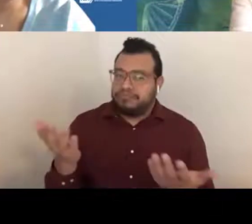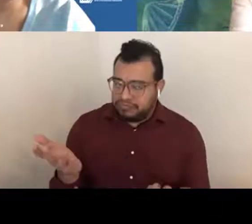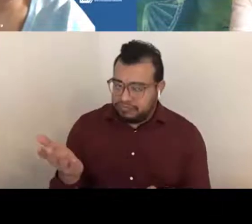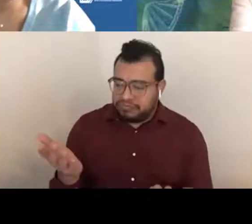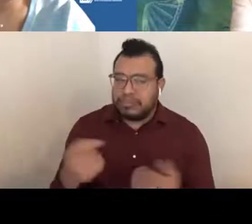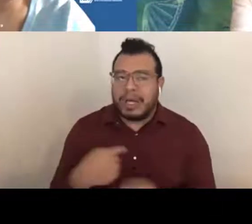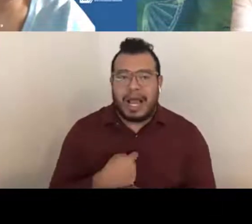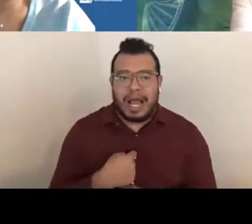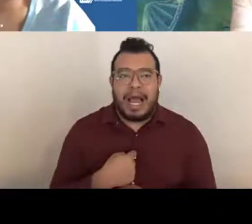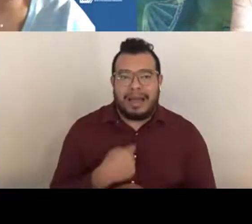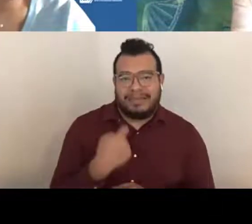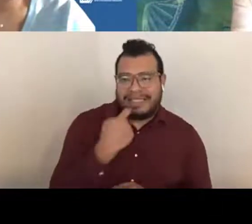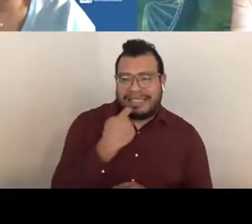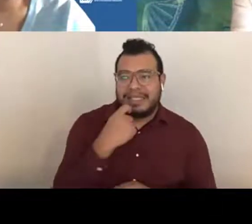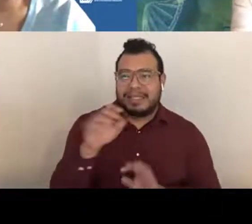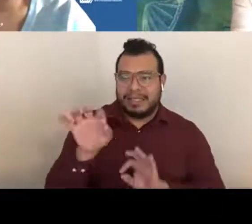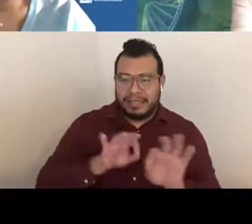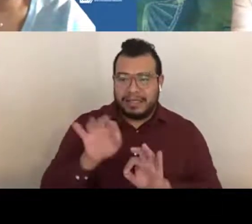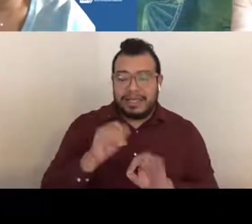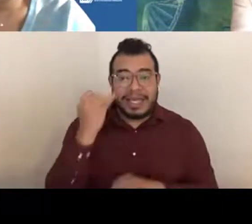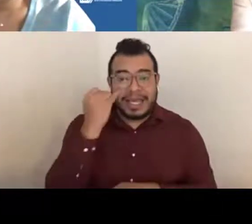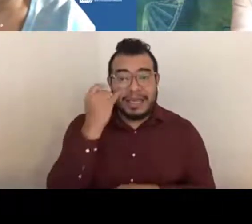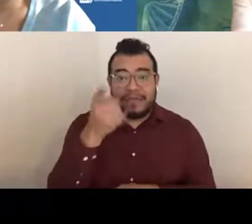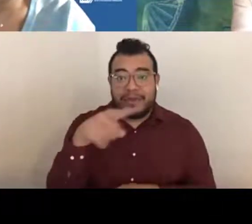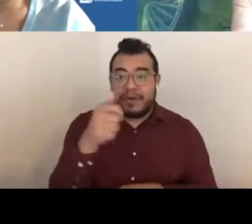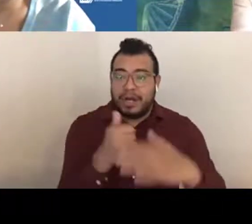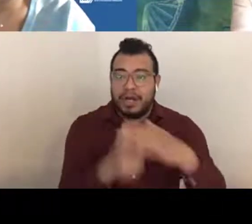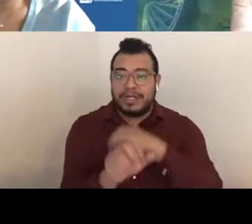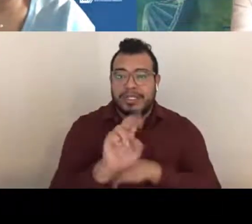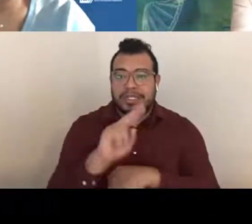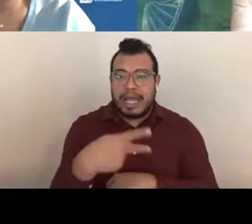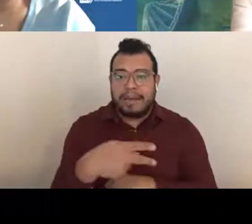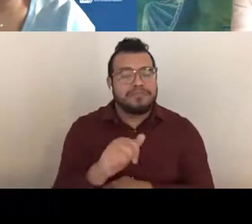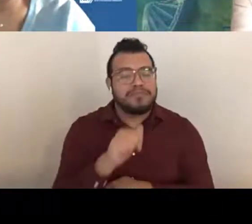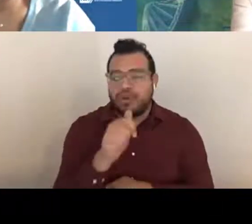if your grant is under SNAP, you do not need a prior approval to carry over funds.